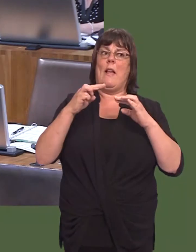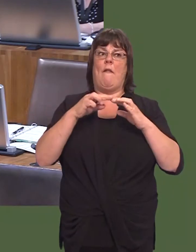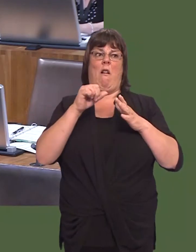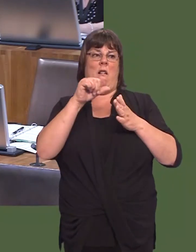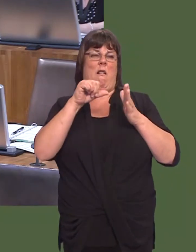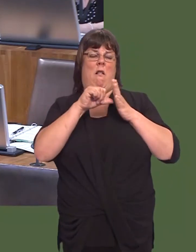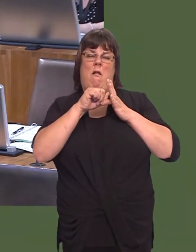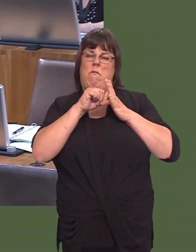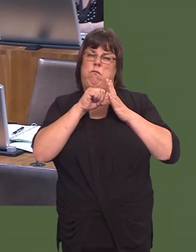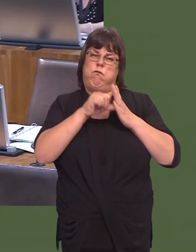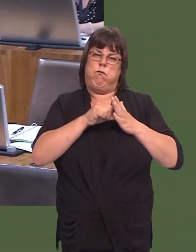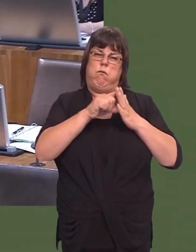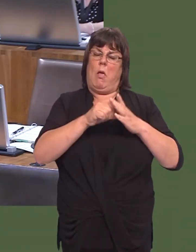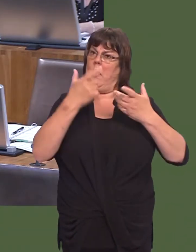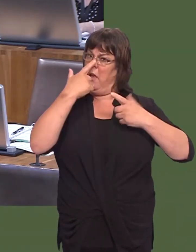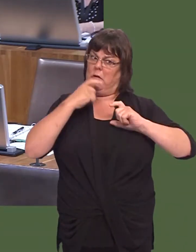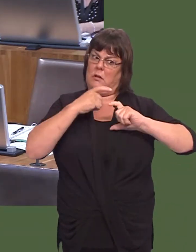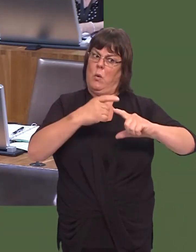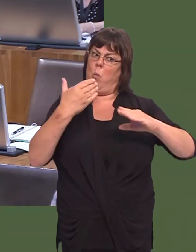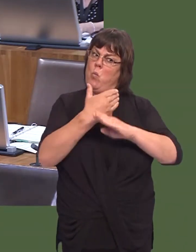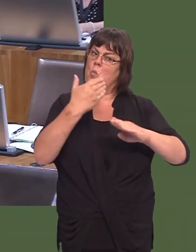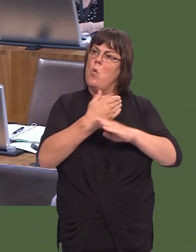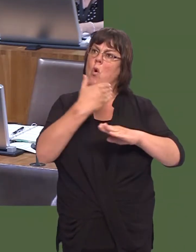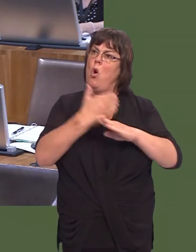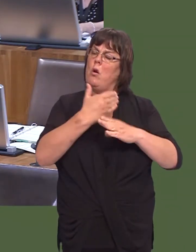They are amongst the most productive workers that we have in Britain.